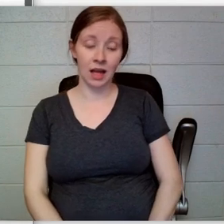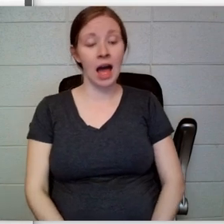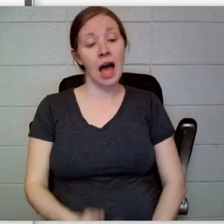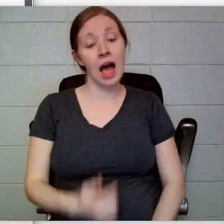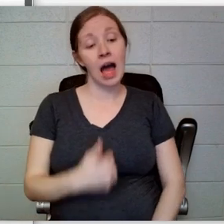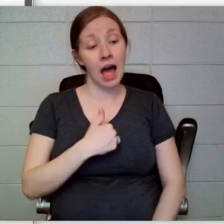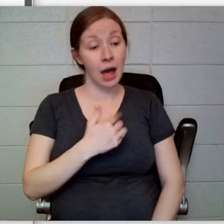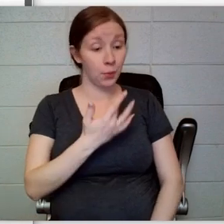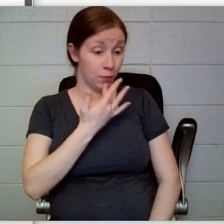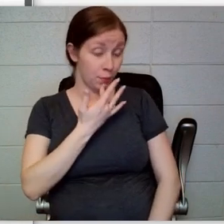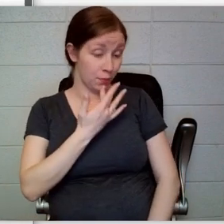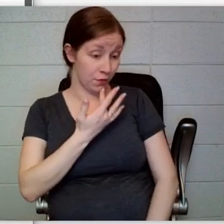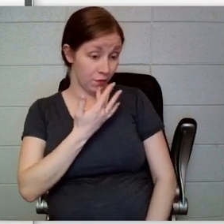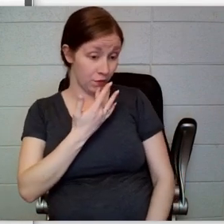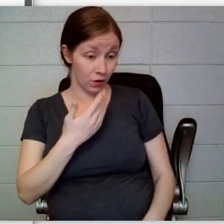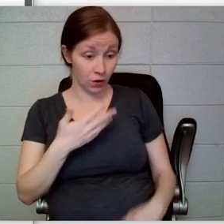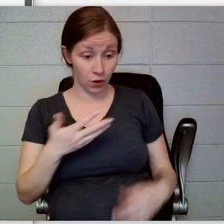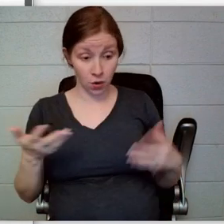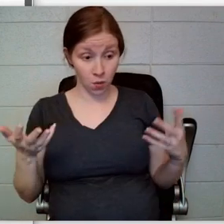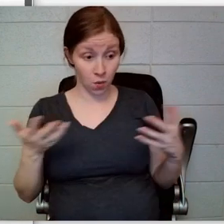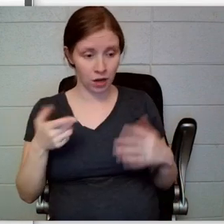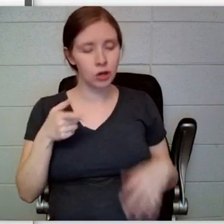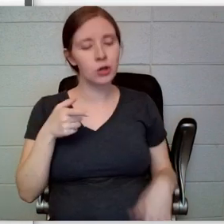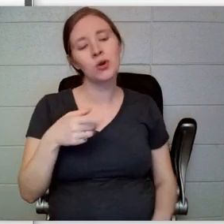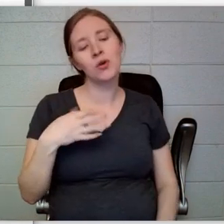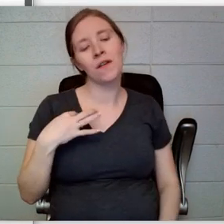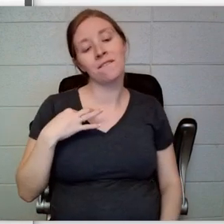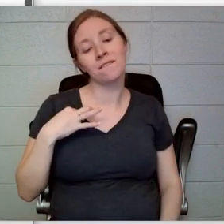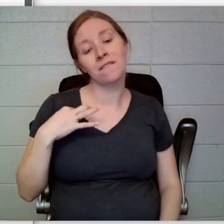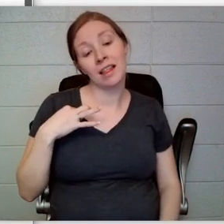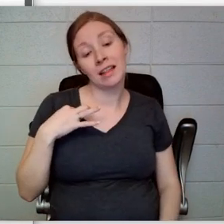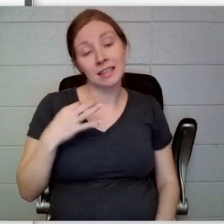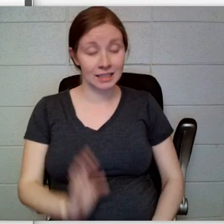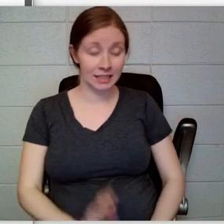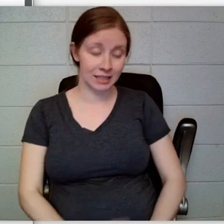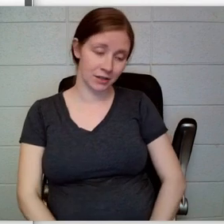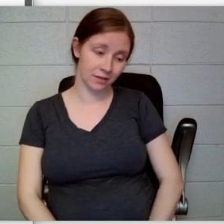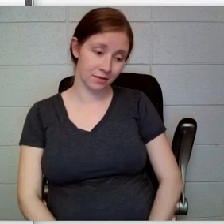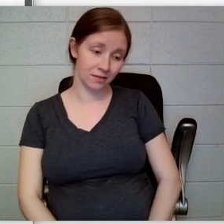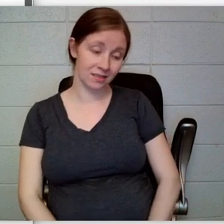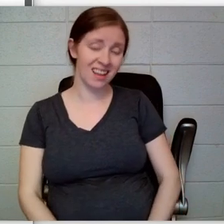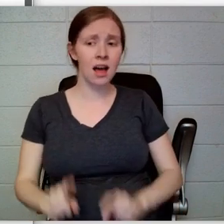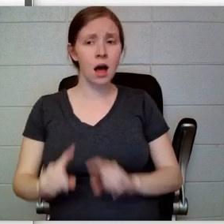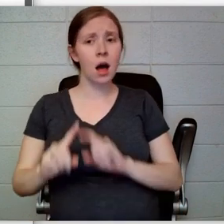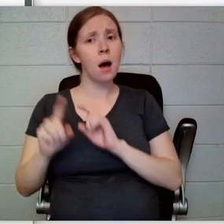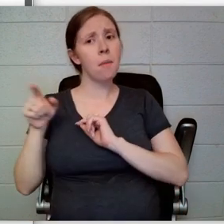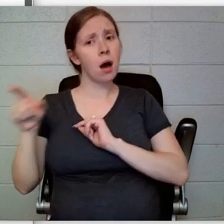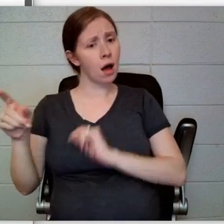participate voluntarily, but as I believe Mr. Poe explained to you,